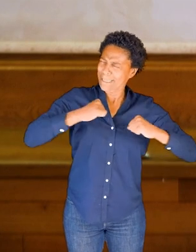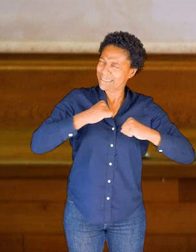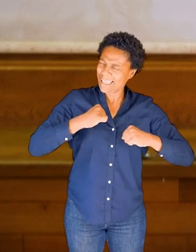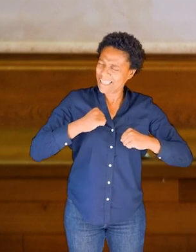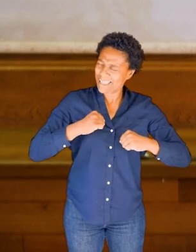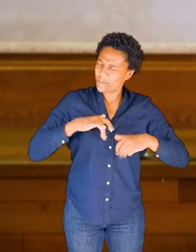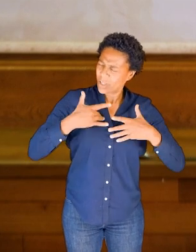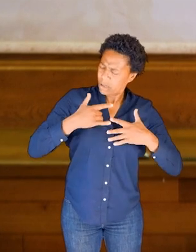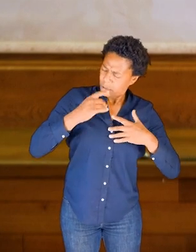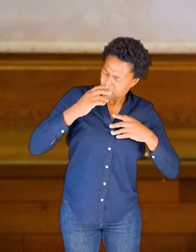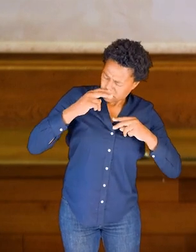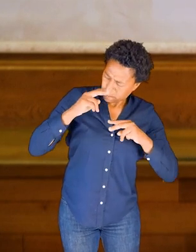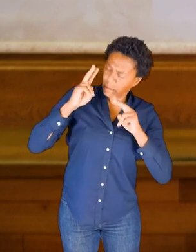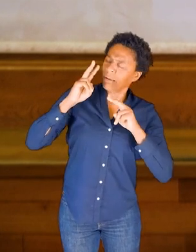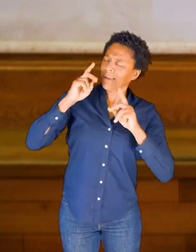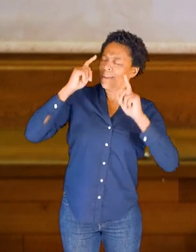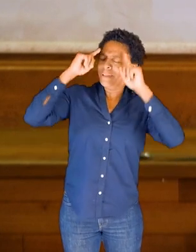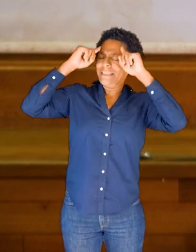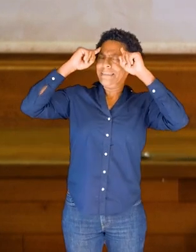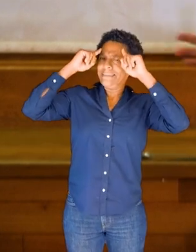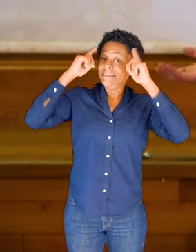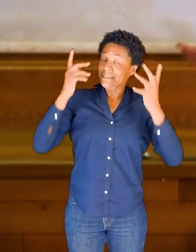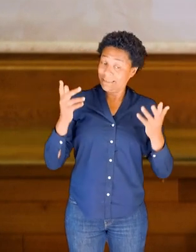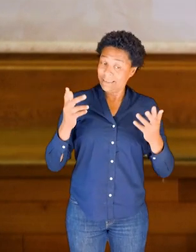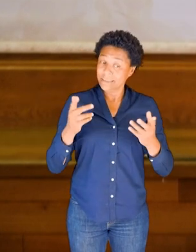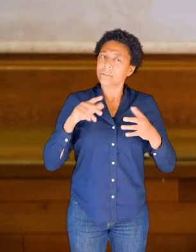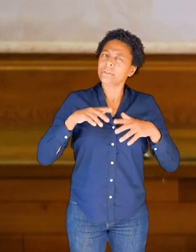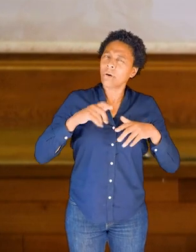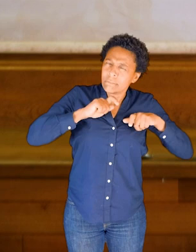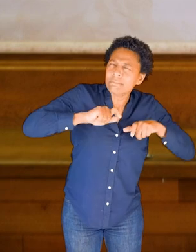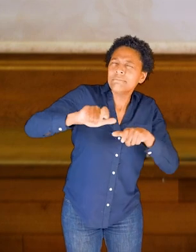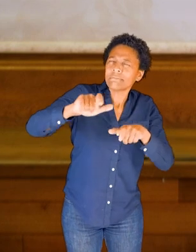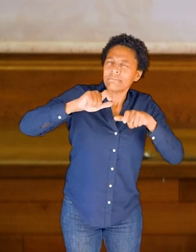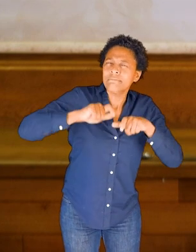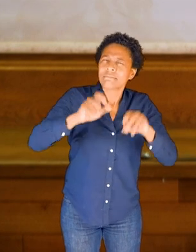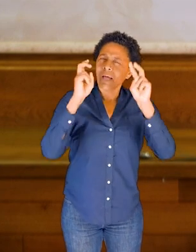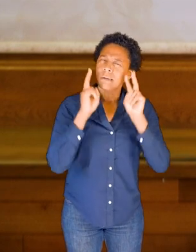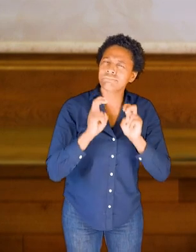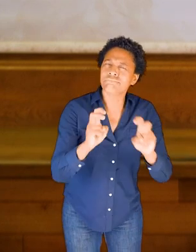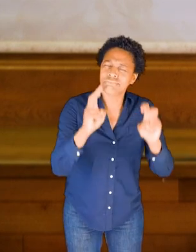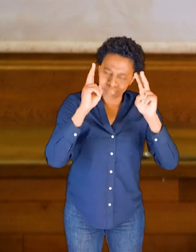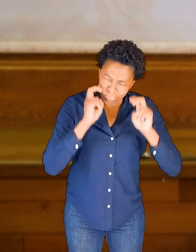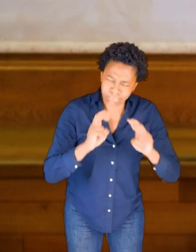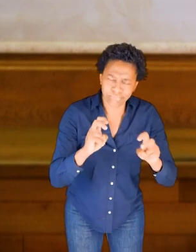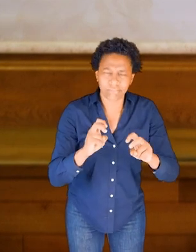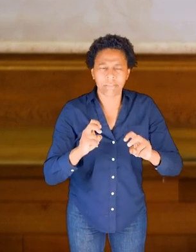So exploring with movement, perhaps with your spoon or your bowl, with your head